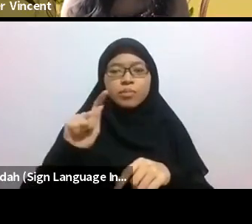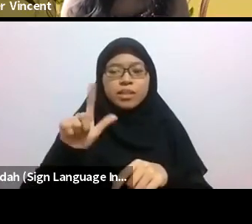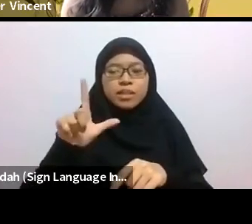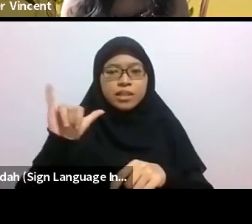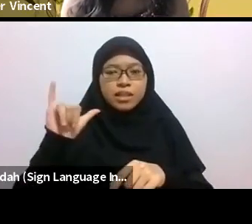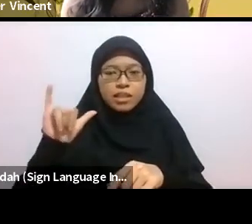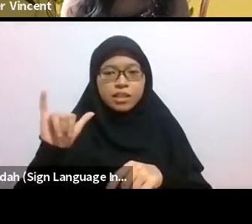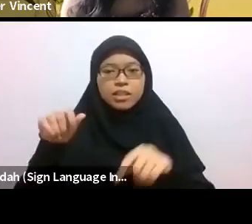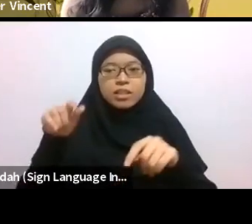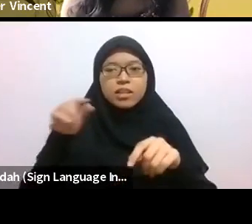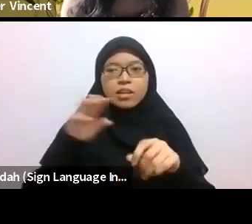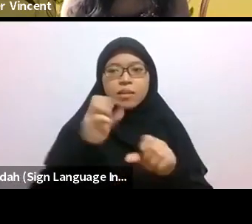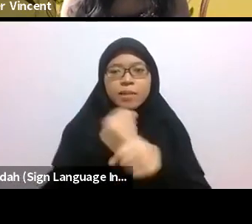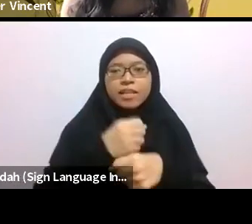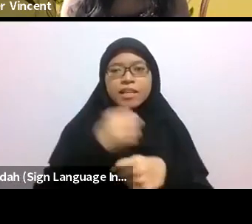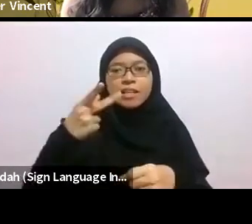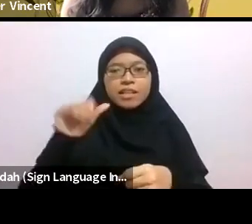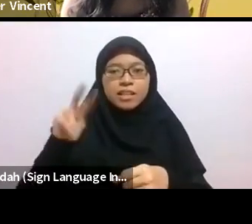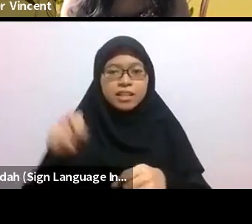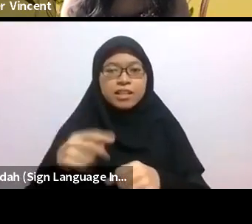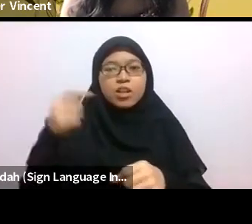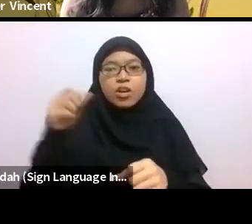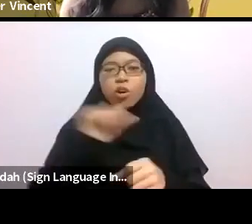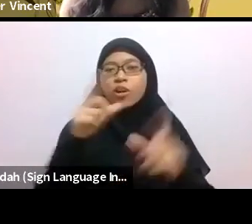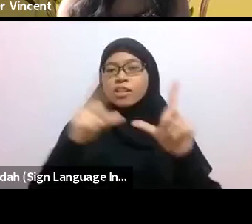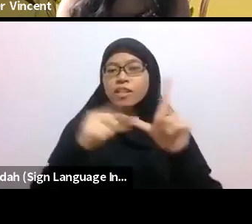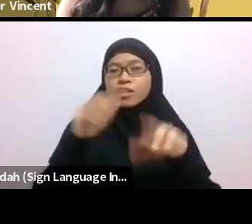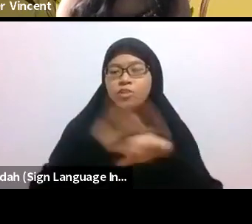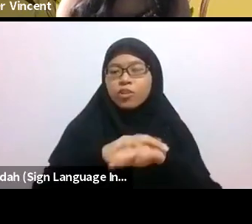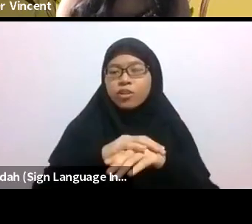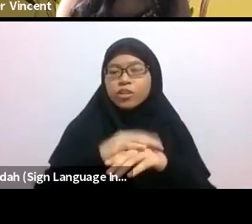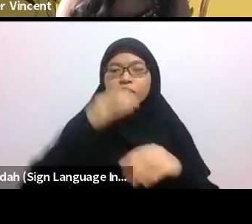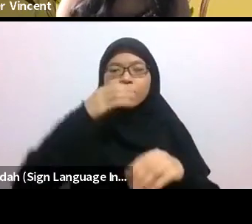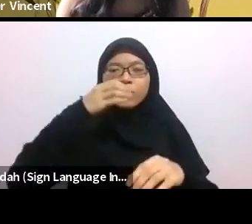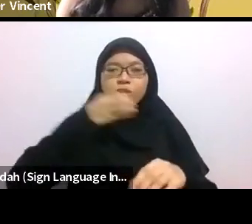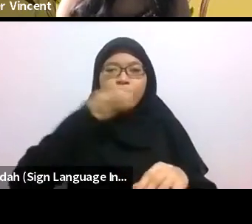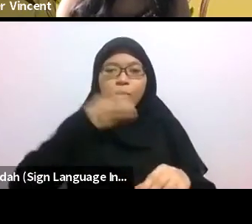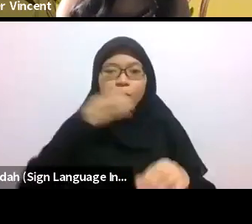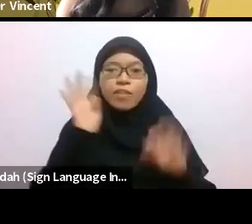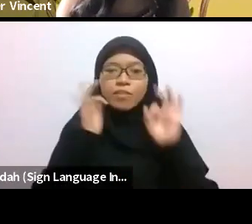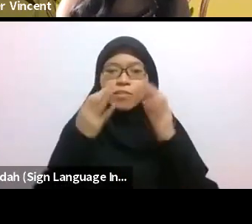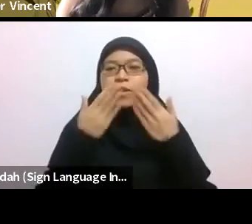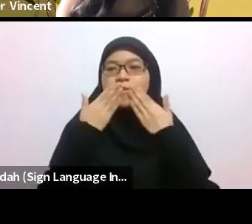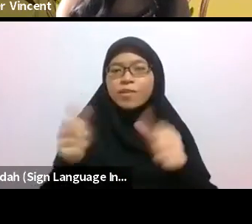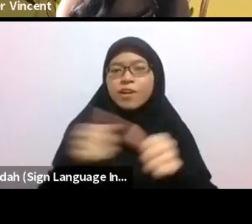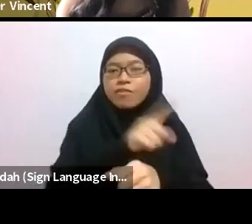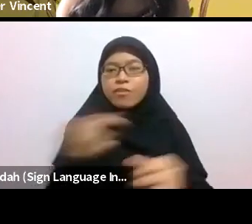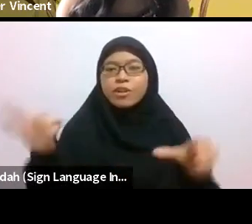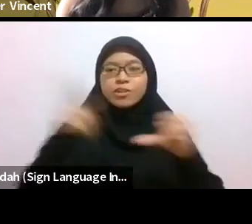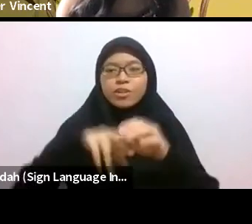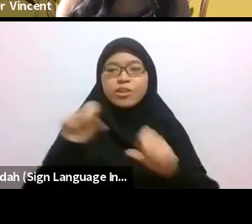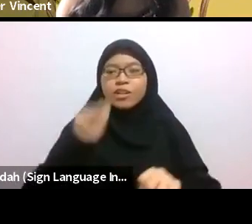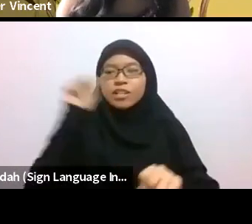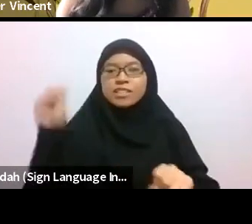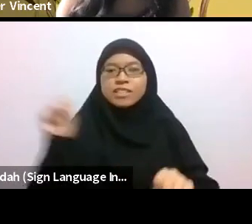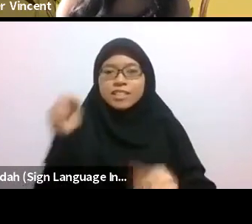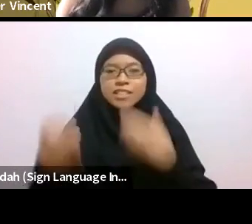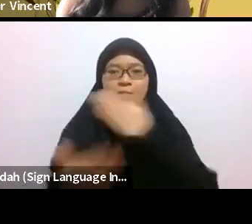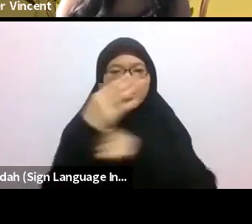Thank you so much again for joining us on this Saturday morning. Take care, and till next time!